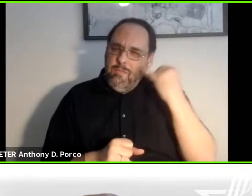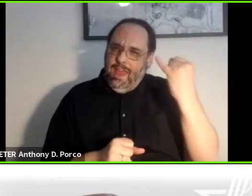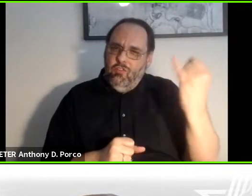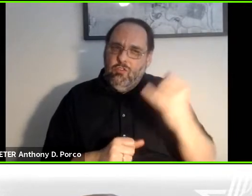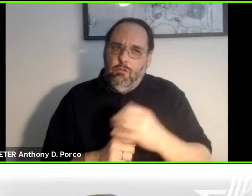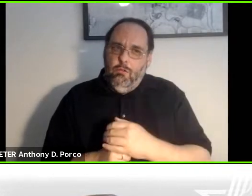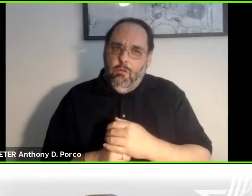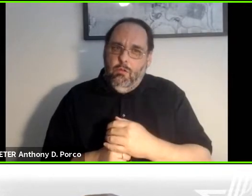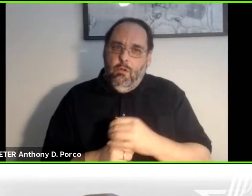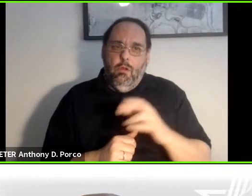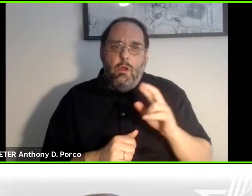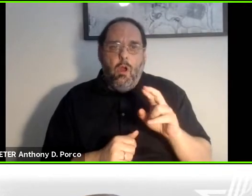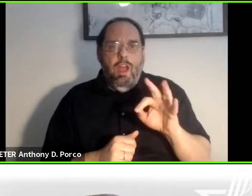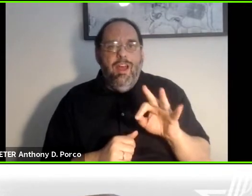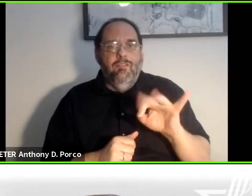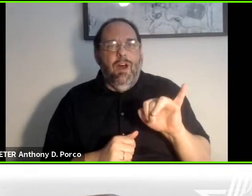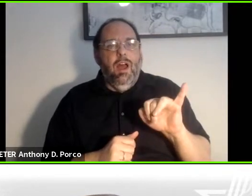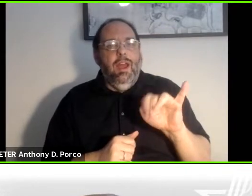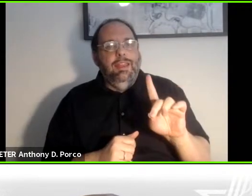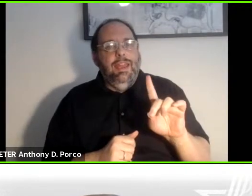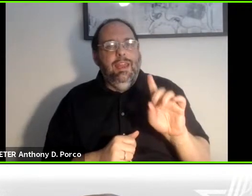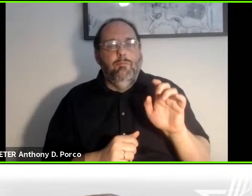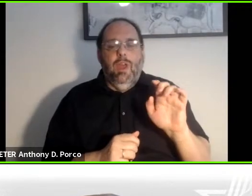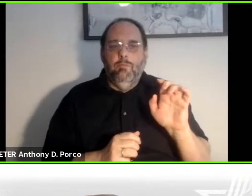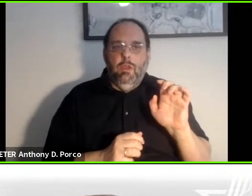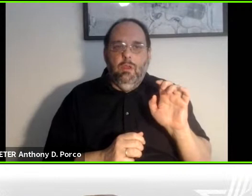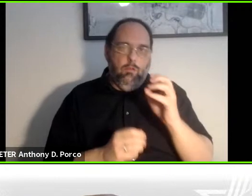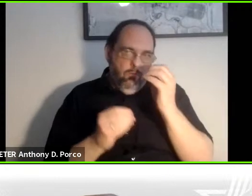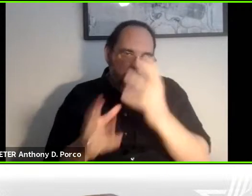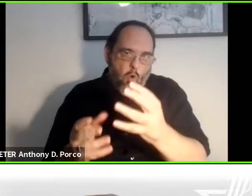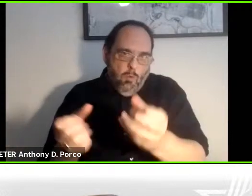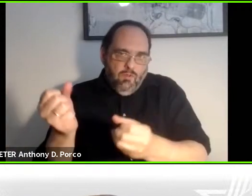RFIDs that could be sort of relayed to the vehicle before as a means to authenticate